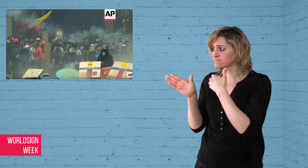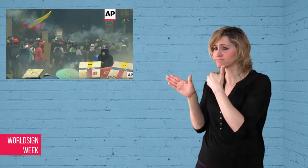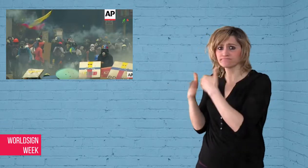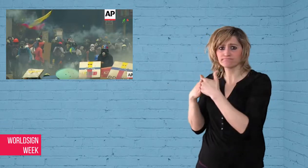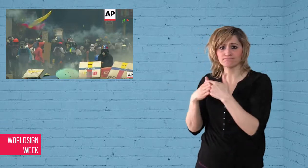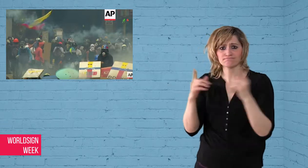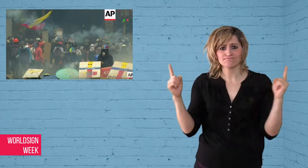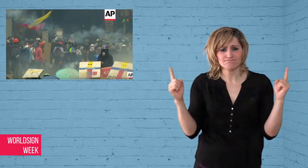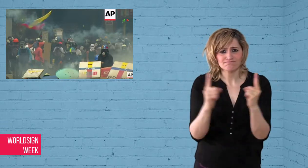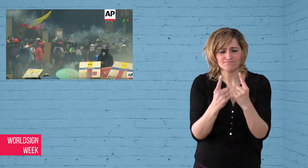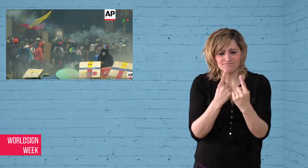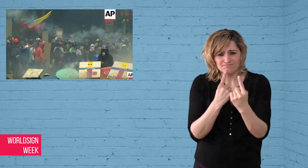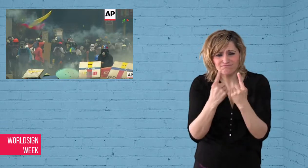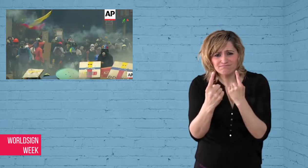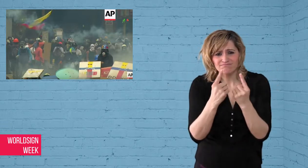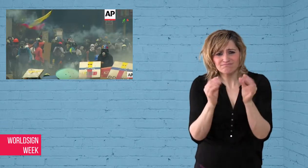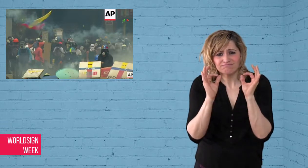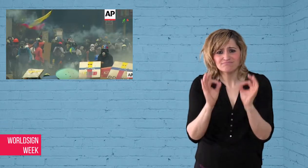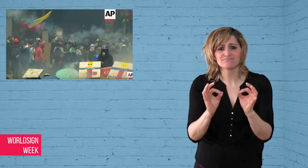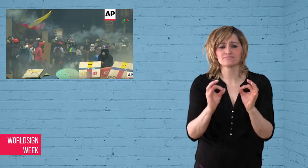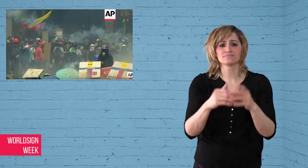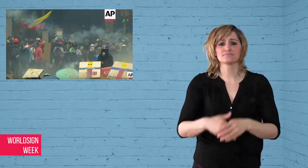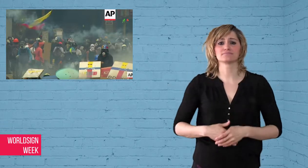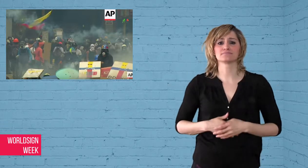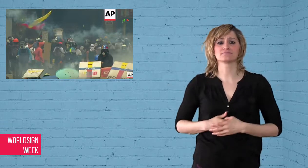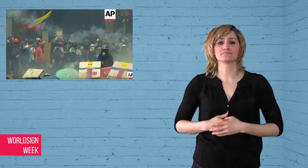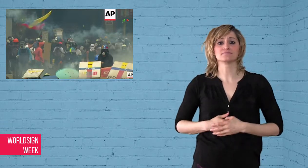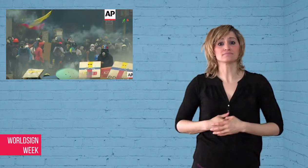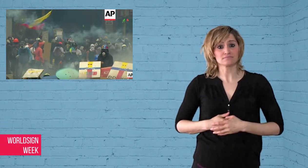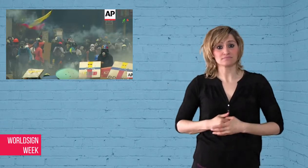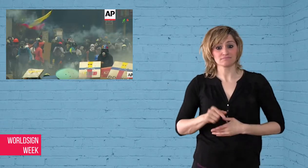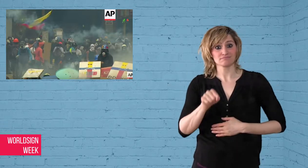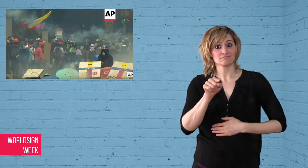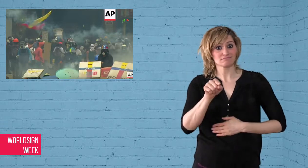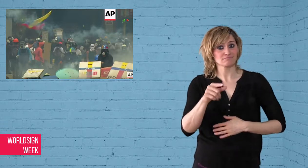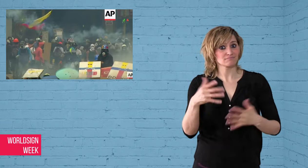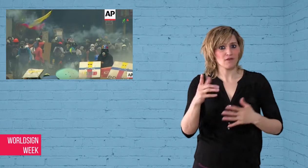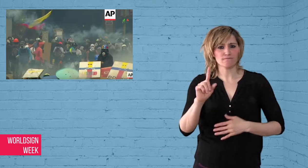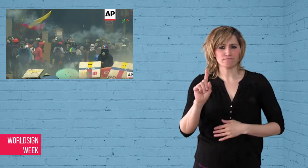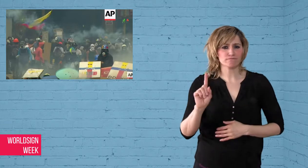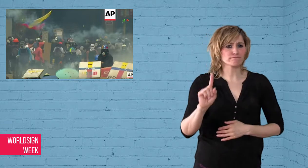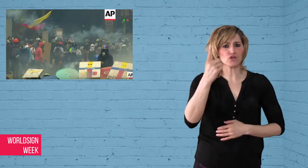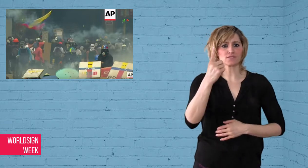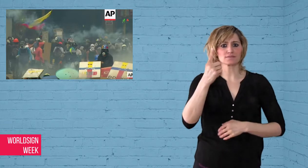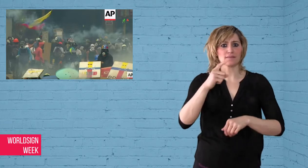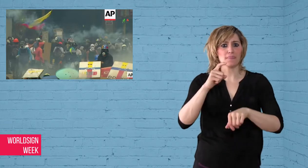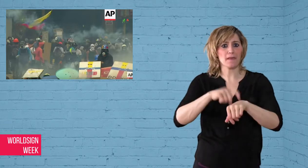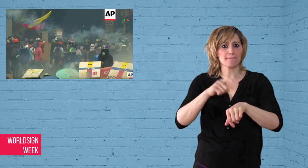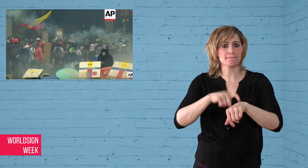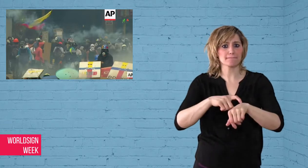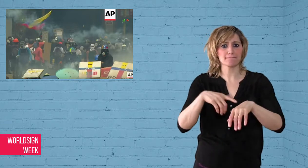first time the 15-member body has